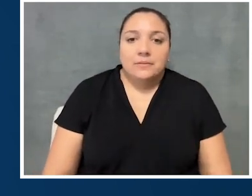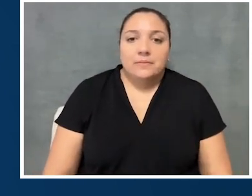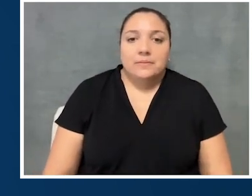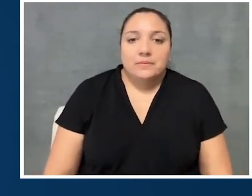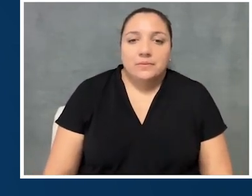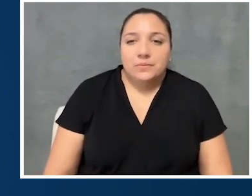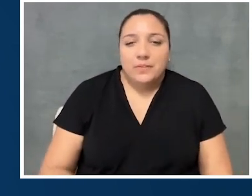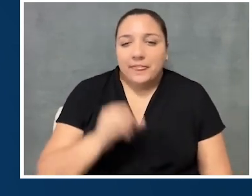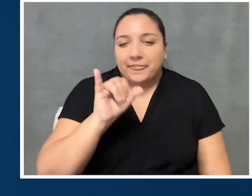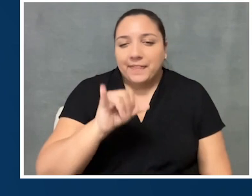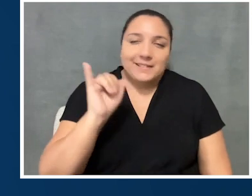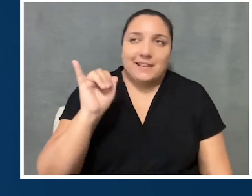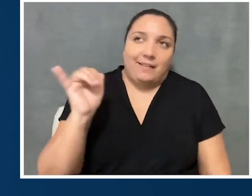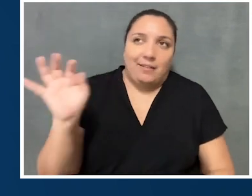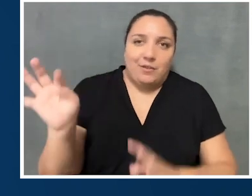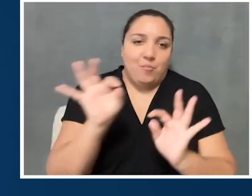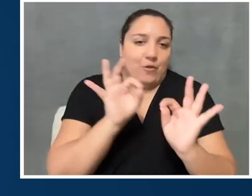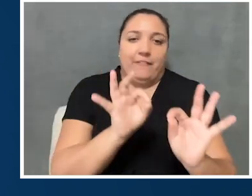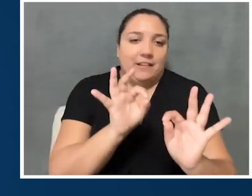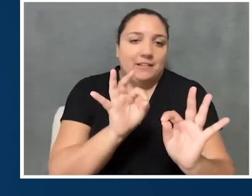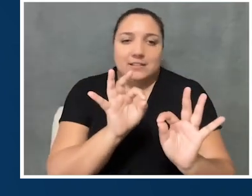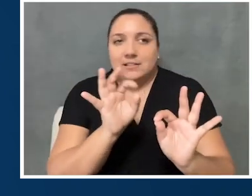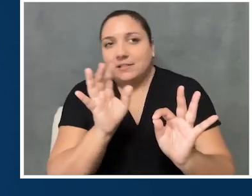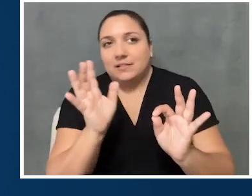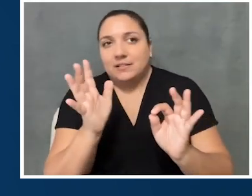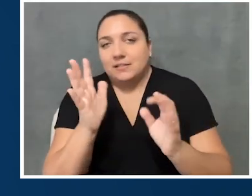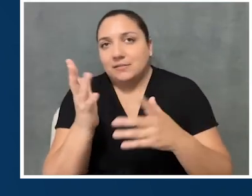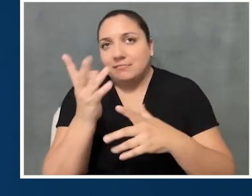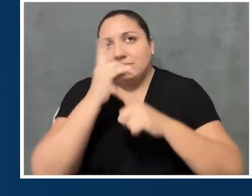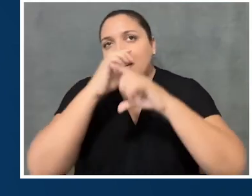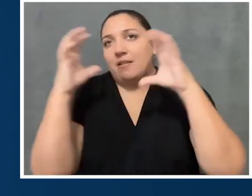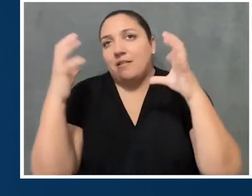And that's sort of the blue sky, like, you know, ideal way that it will go.